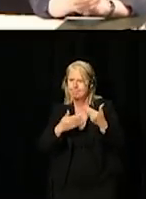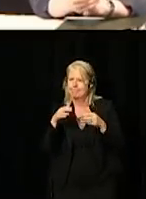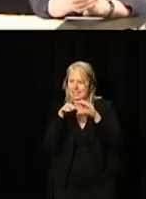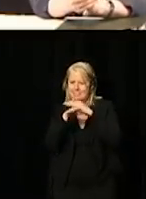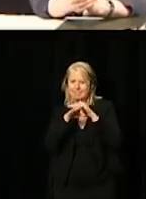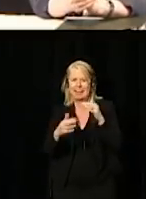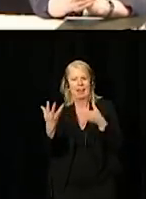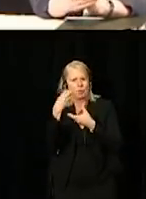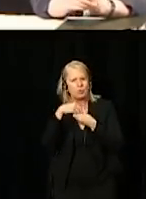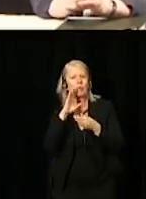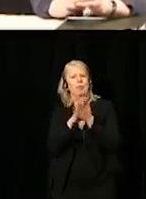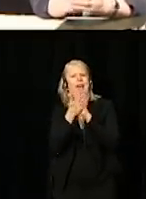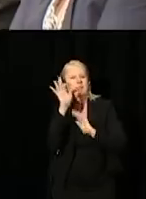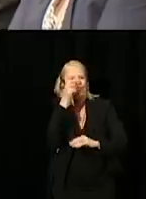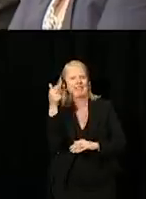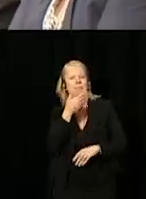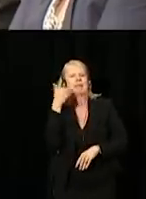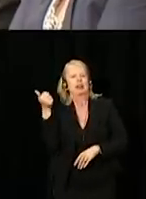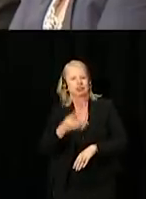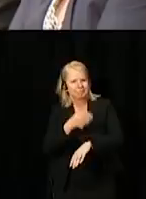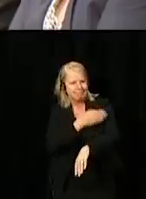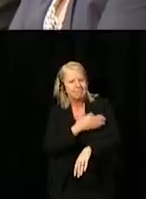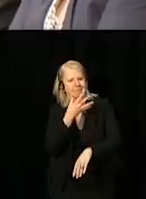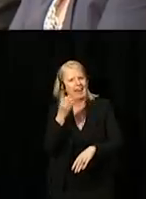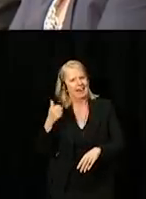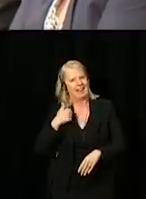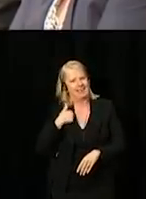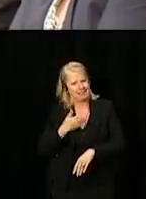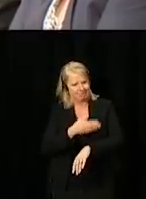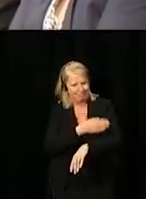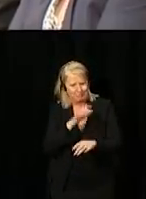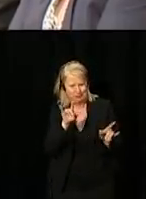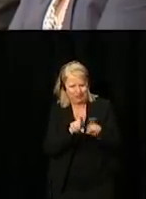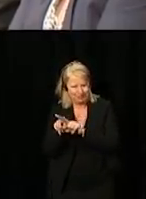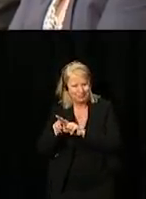will make the public service better and make Canada better. [Speaking in French]